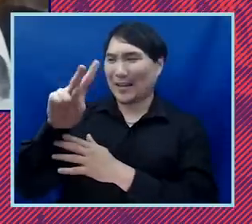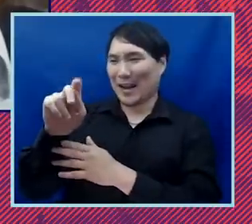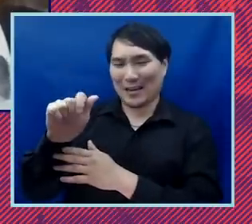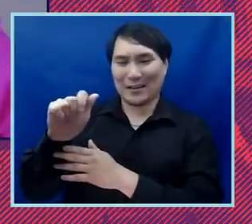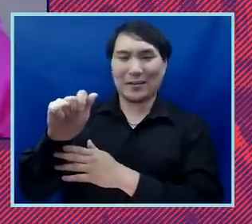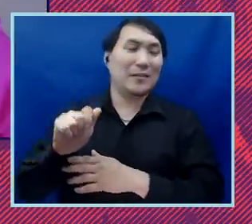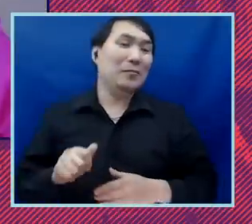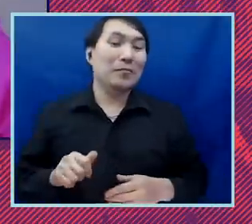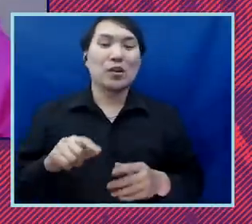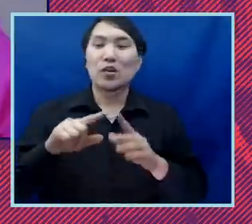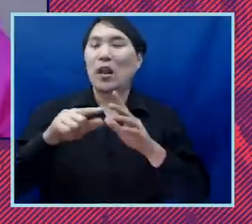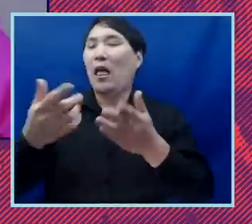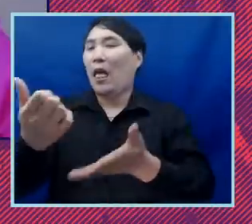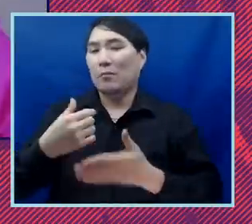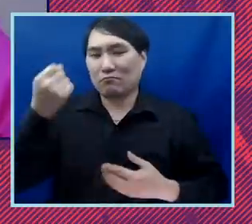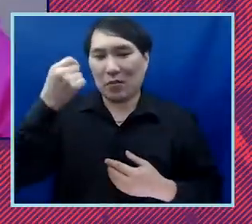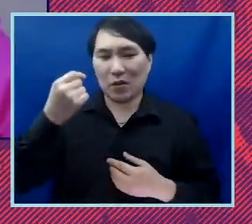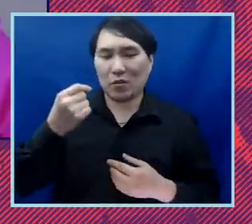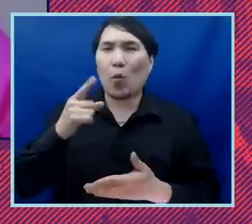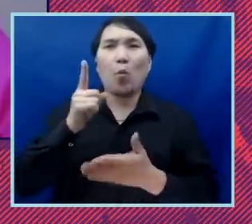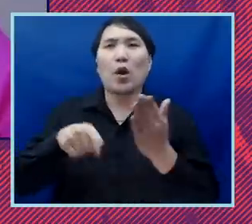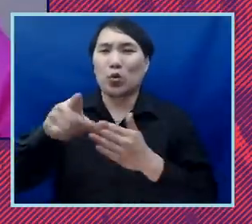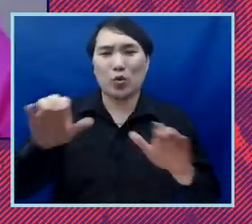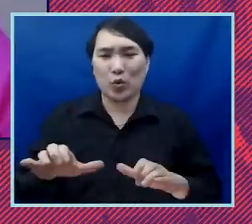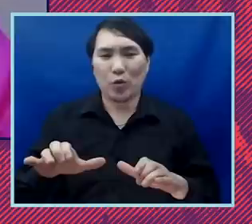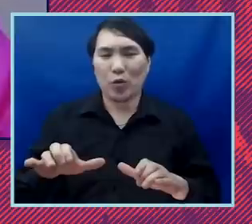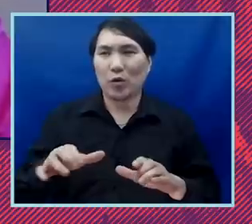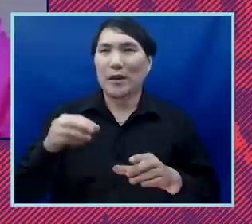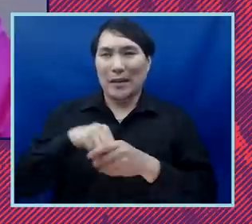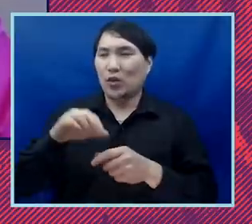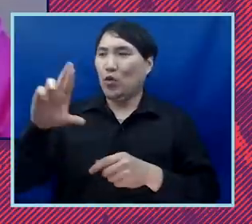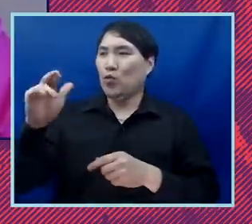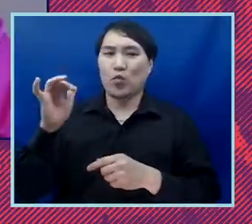just talk to me a little bit about the work you do at the racial justice program and give us a